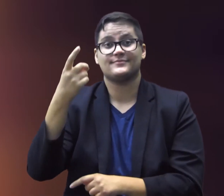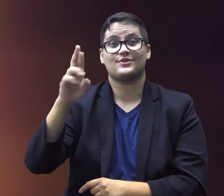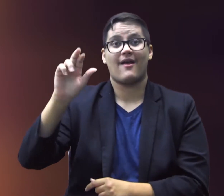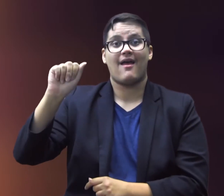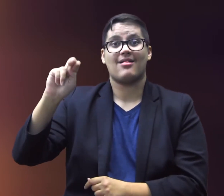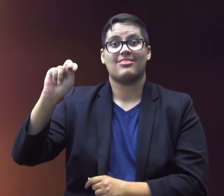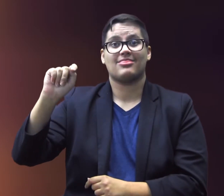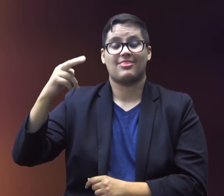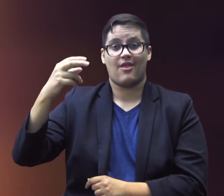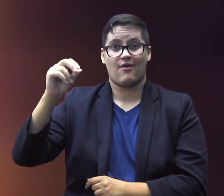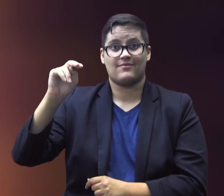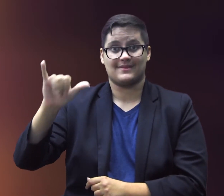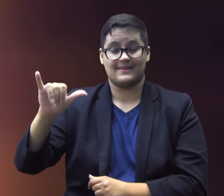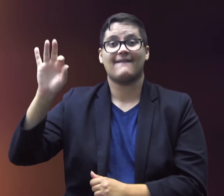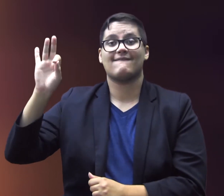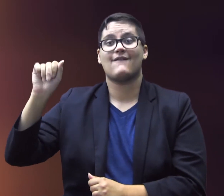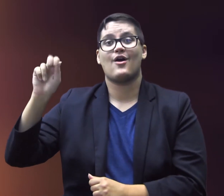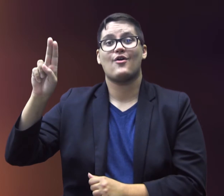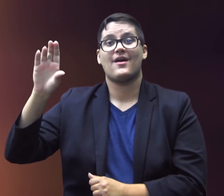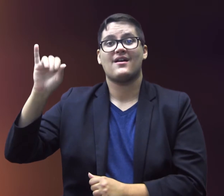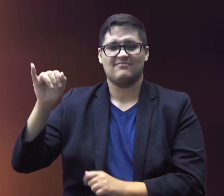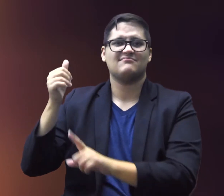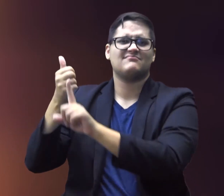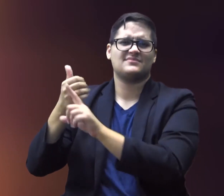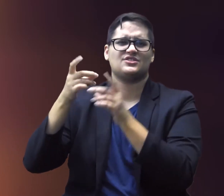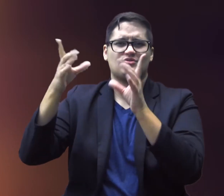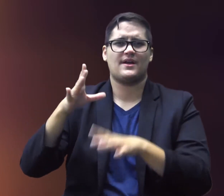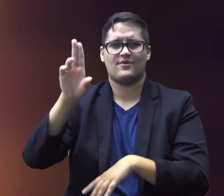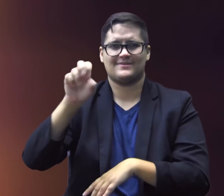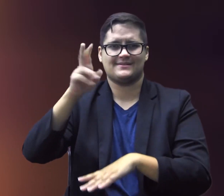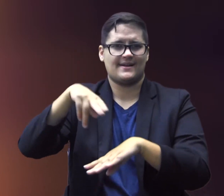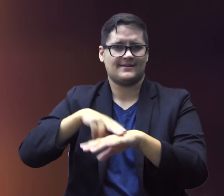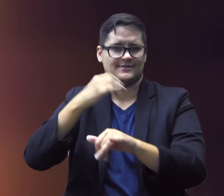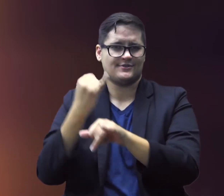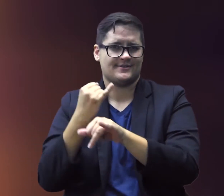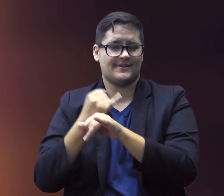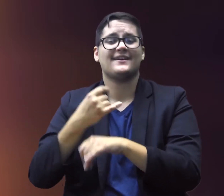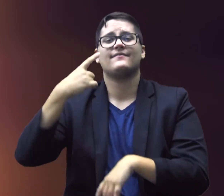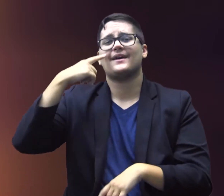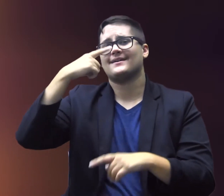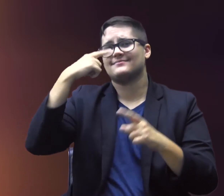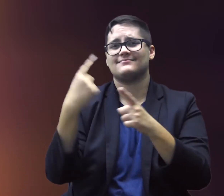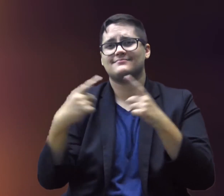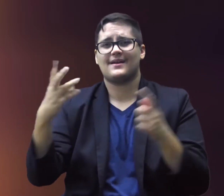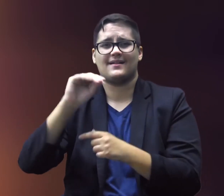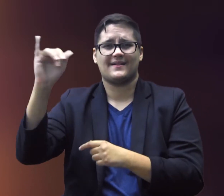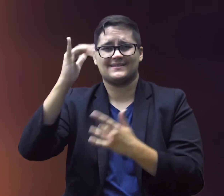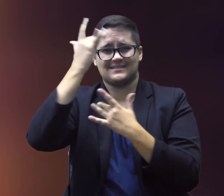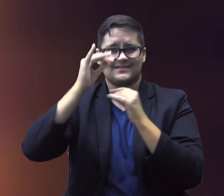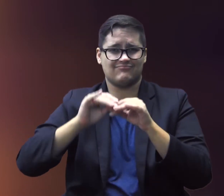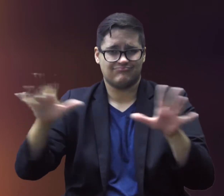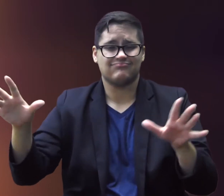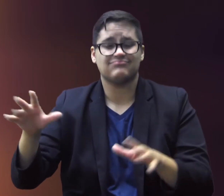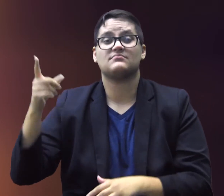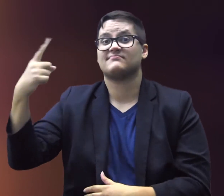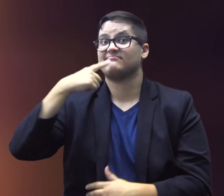Dr Anthony Fauci, Director of the US National Institute for Allergies and Infectious Diseases, said: